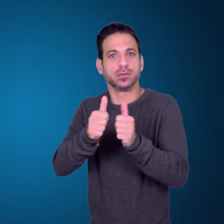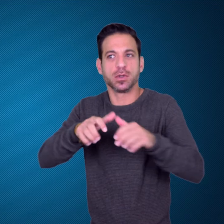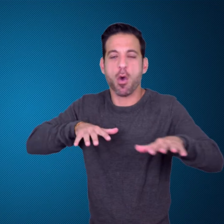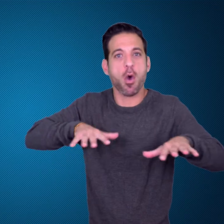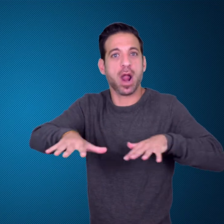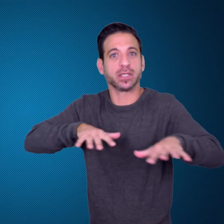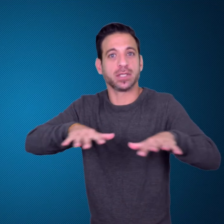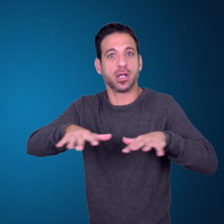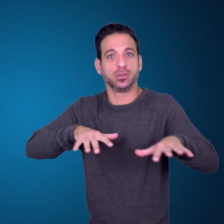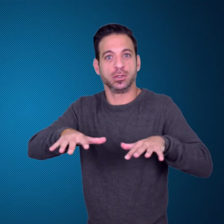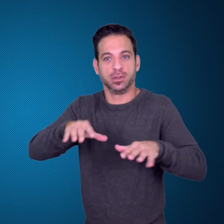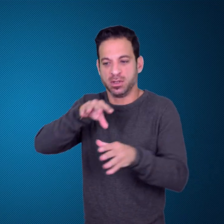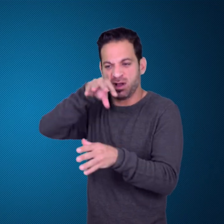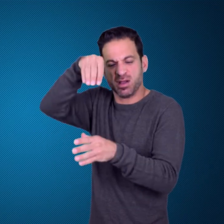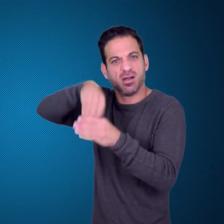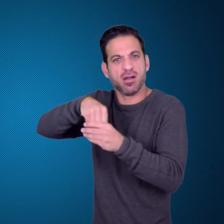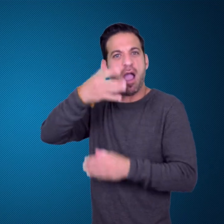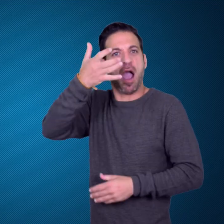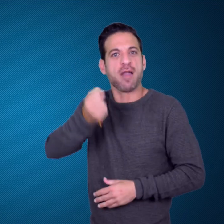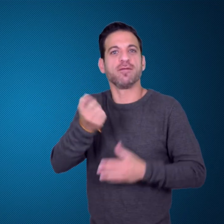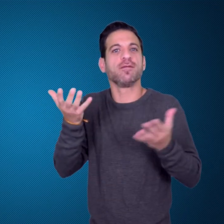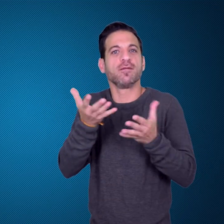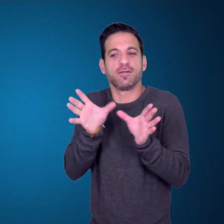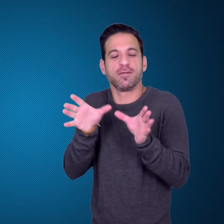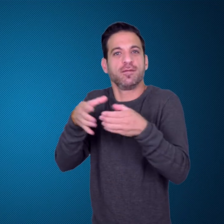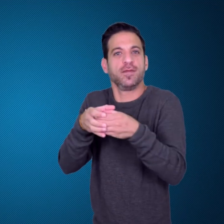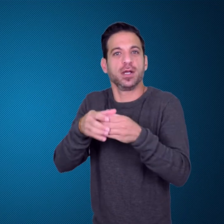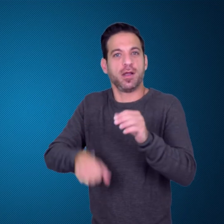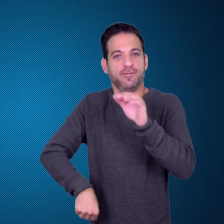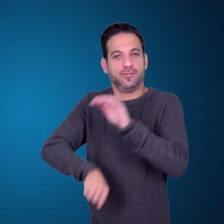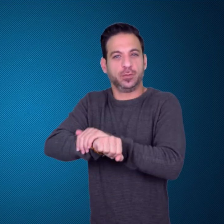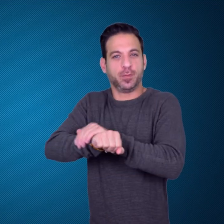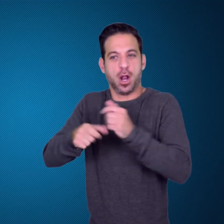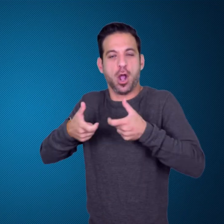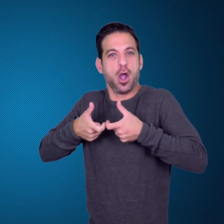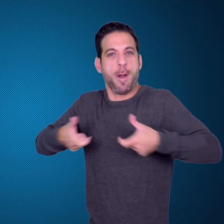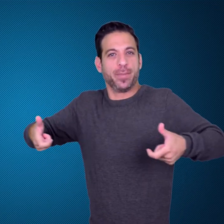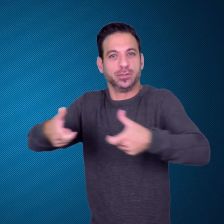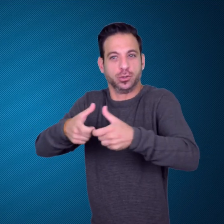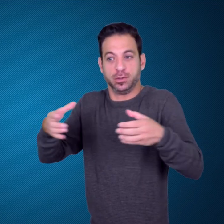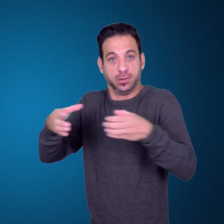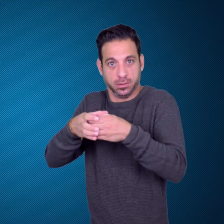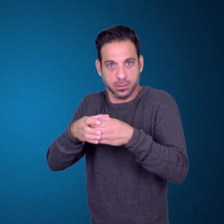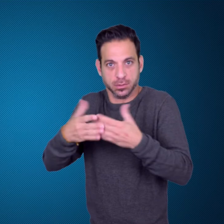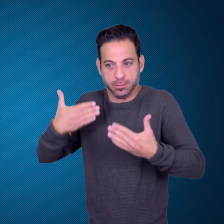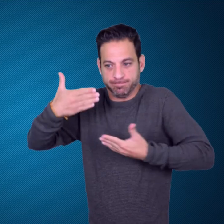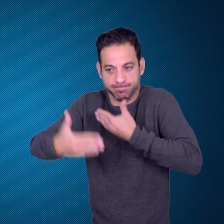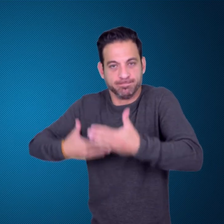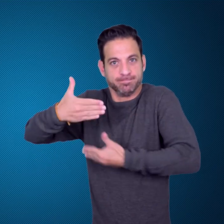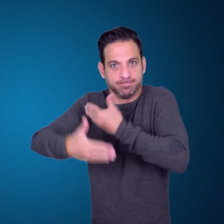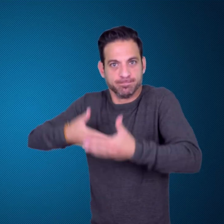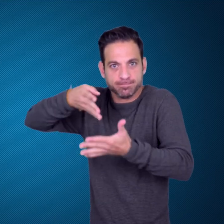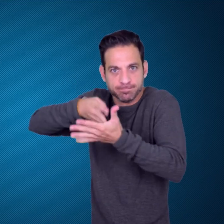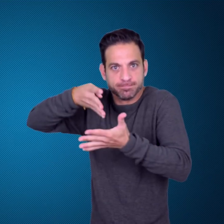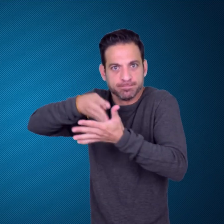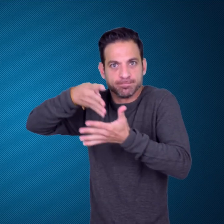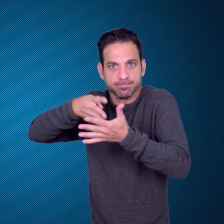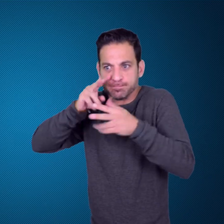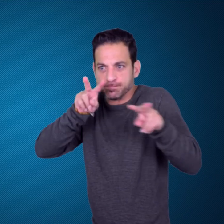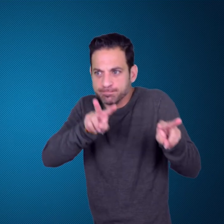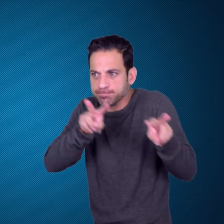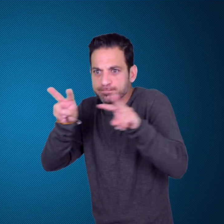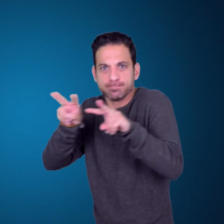European Deaf Sports Organisation’s Football Commission